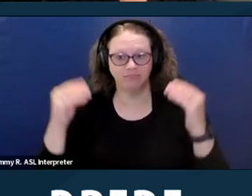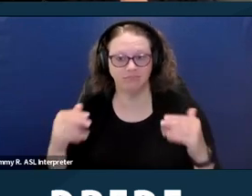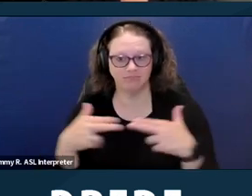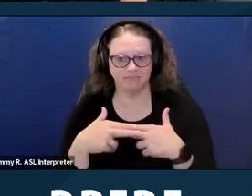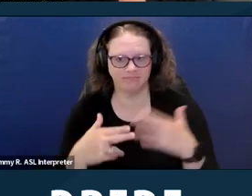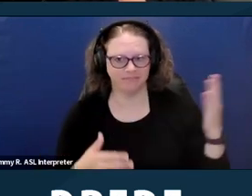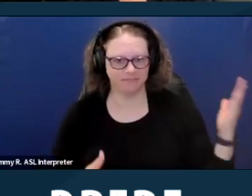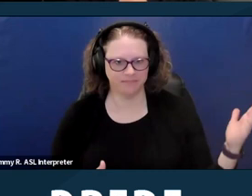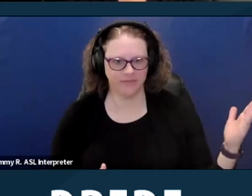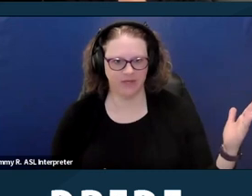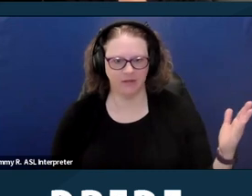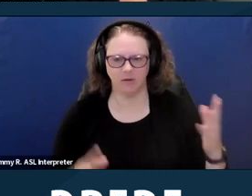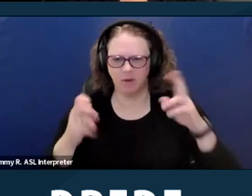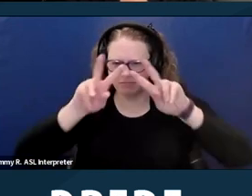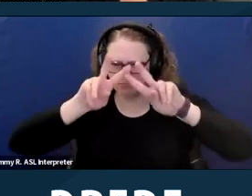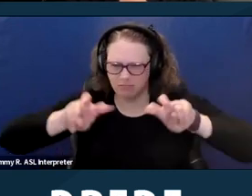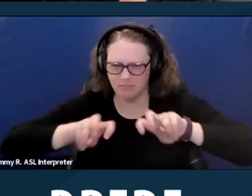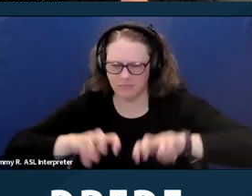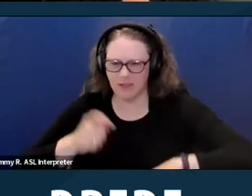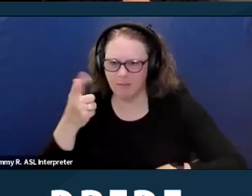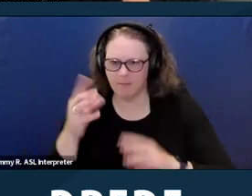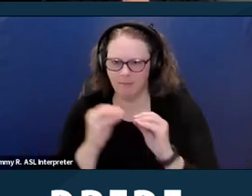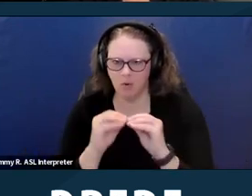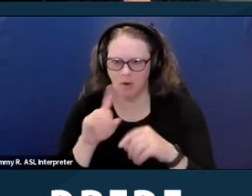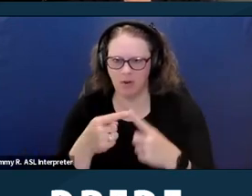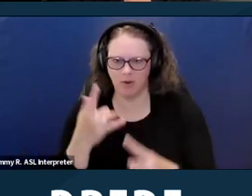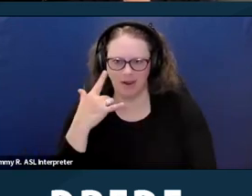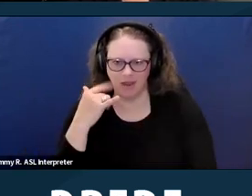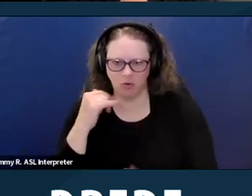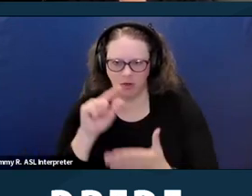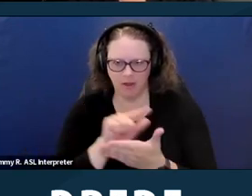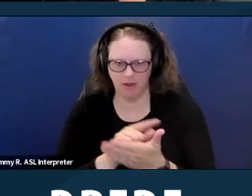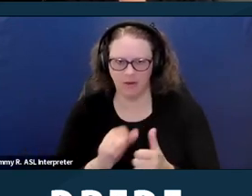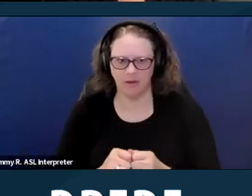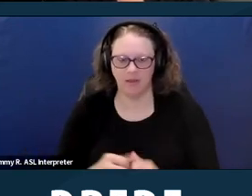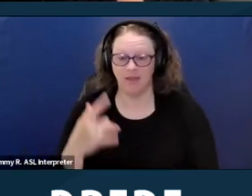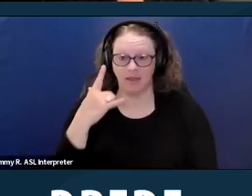So let's look a little deeper at California law. California's Fair Employment